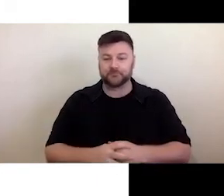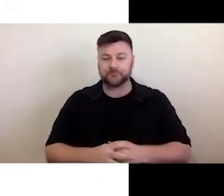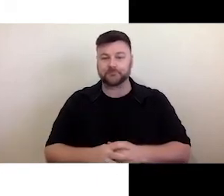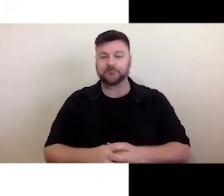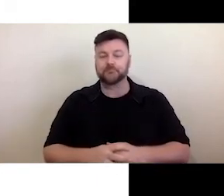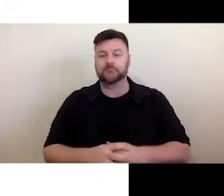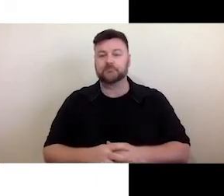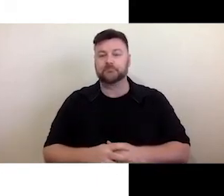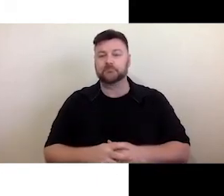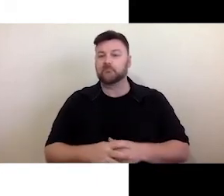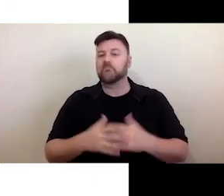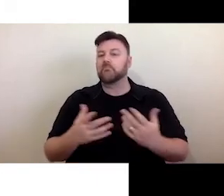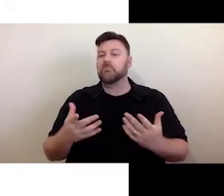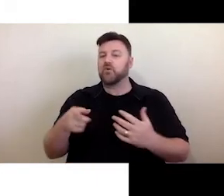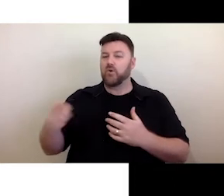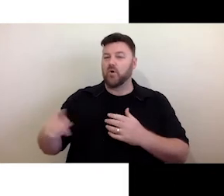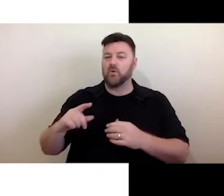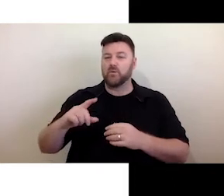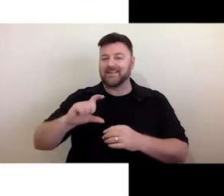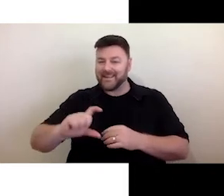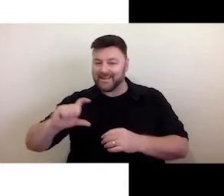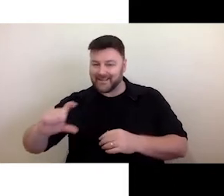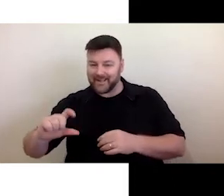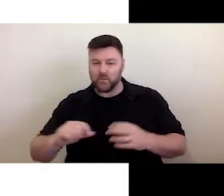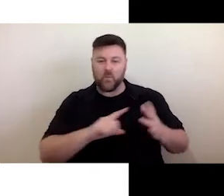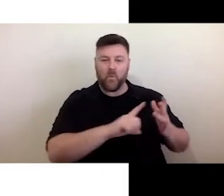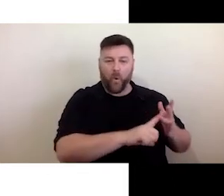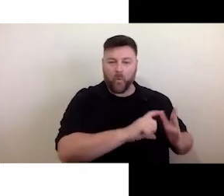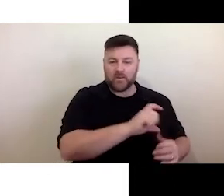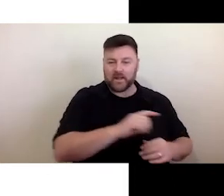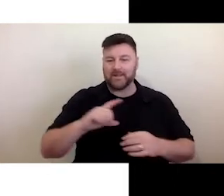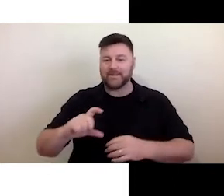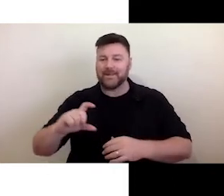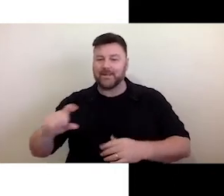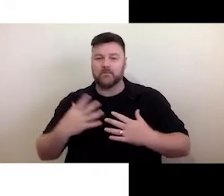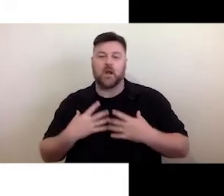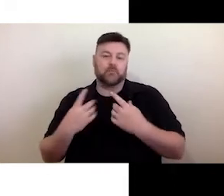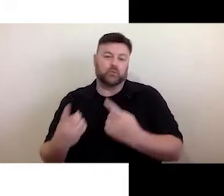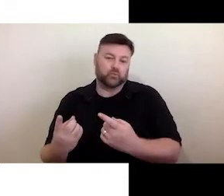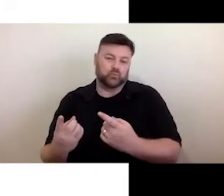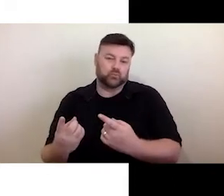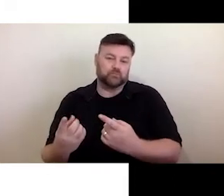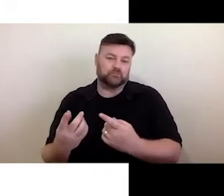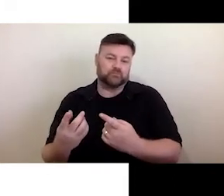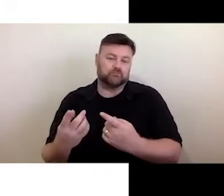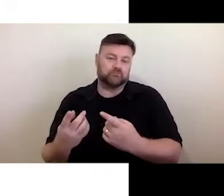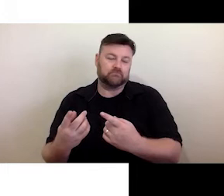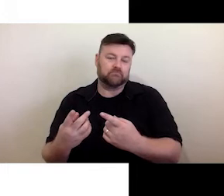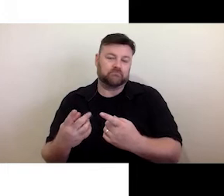an individual user system. People think that captions are only for